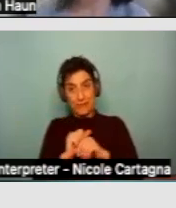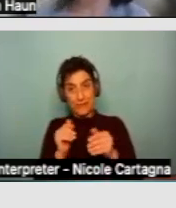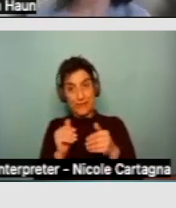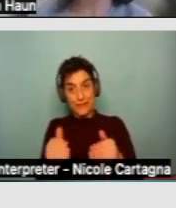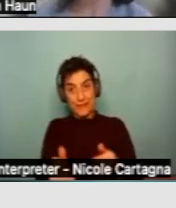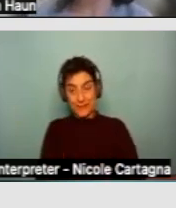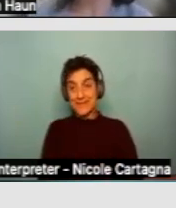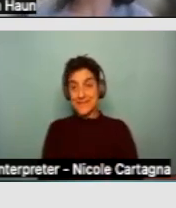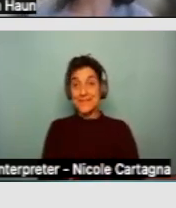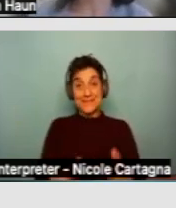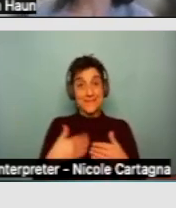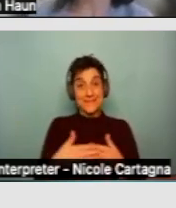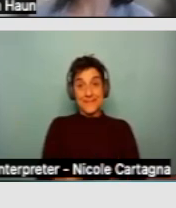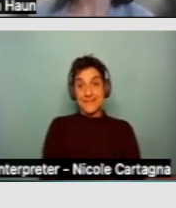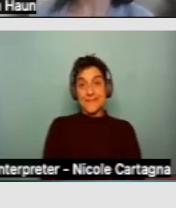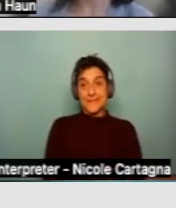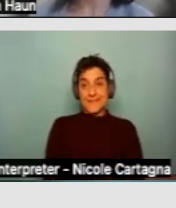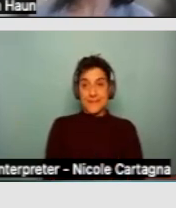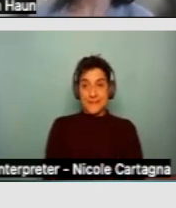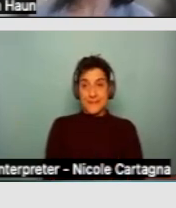Next slide.